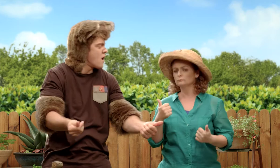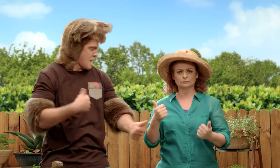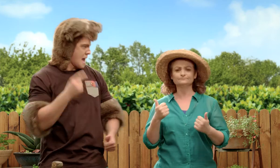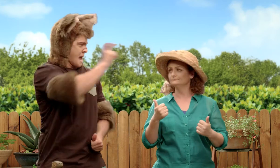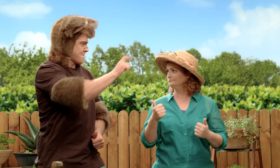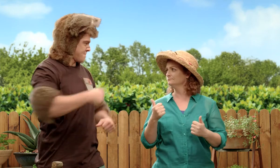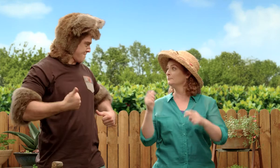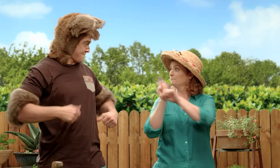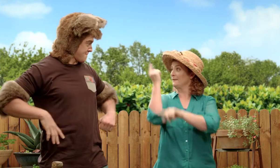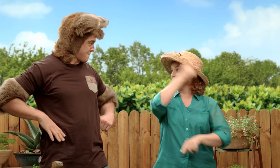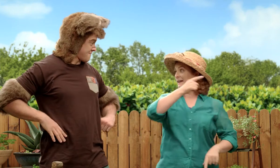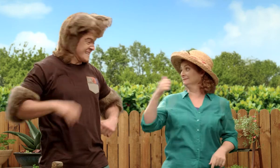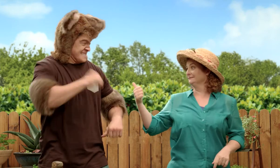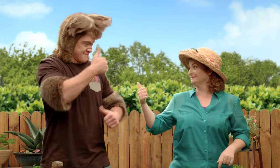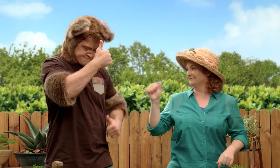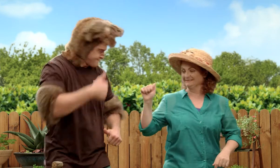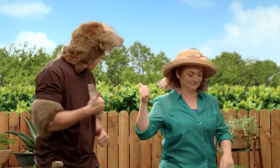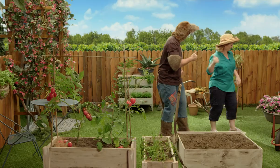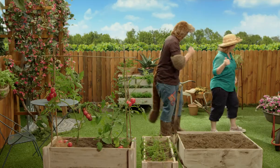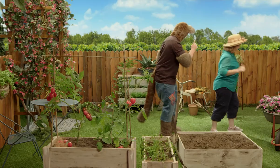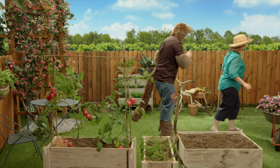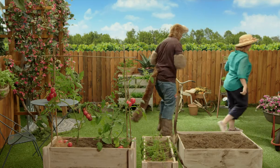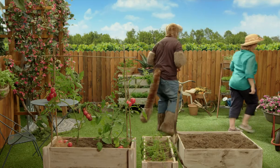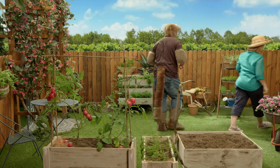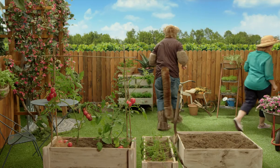and then I'll come. I’ll meet you in the kitchen. Okay.